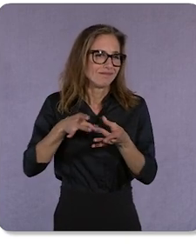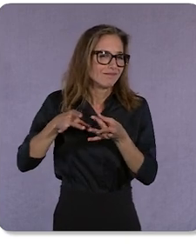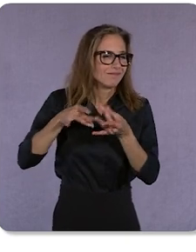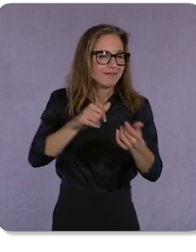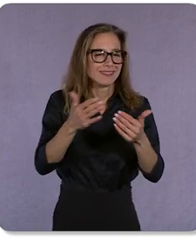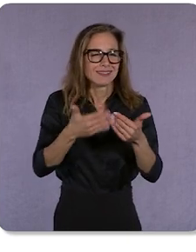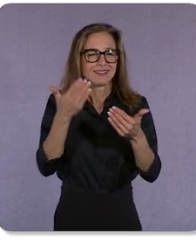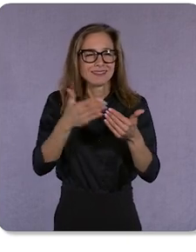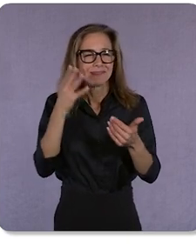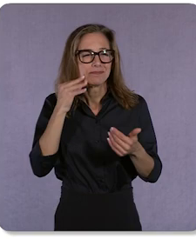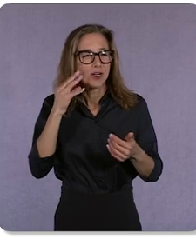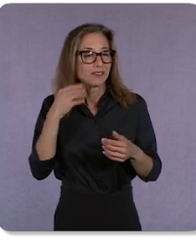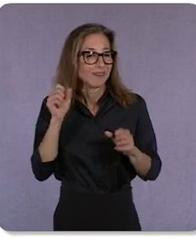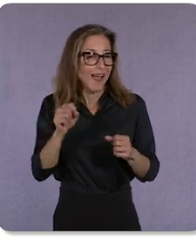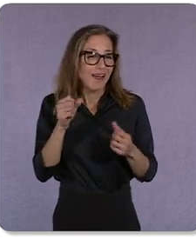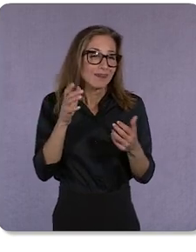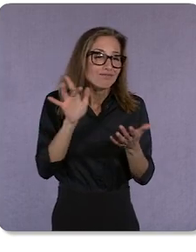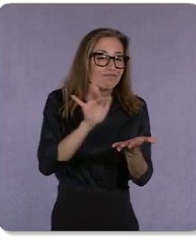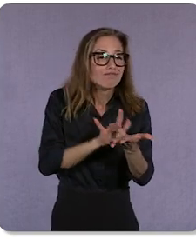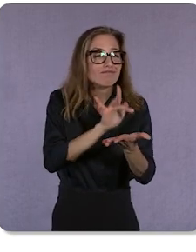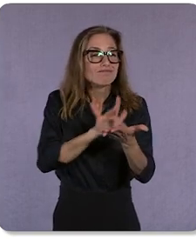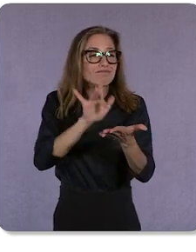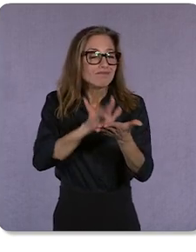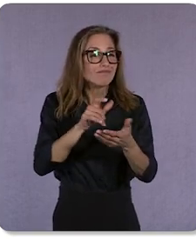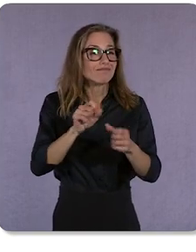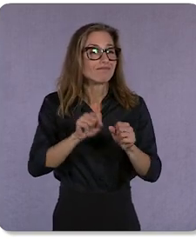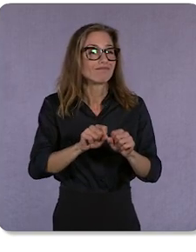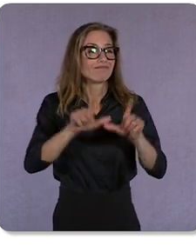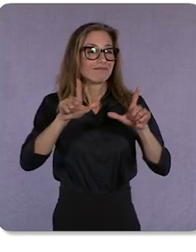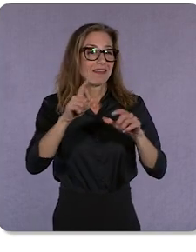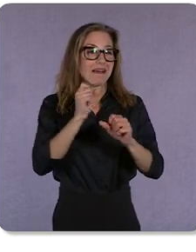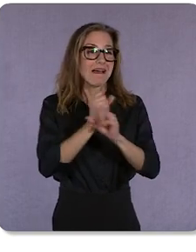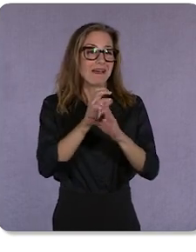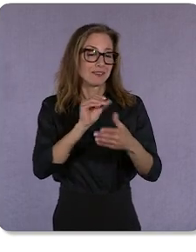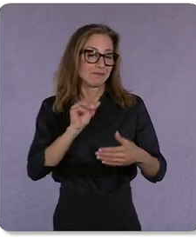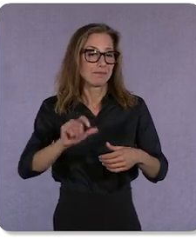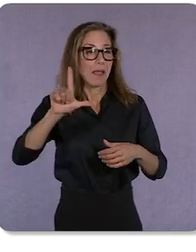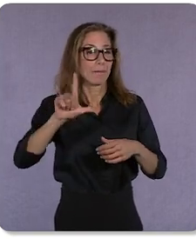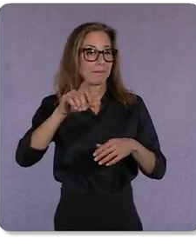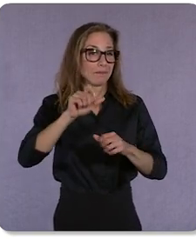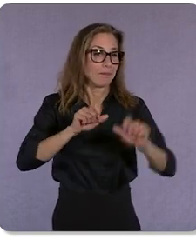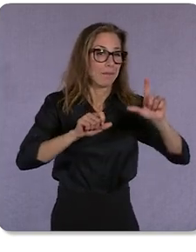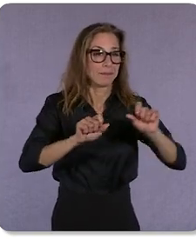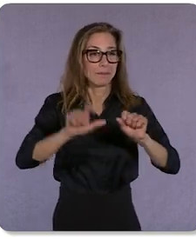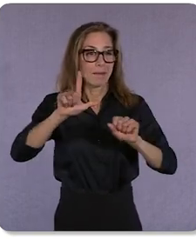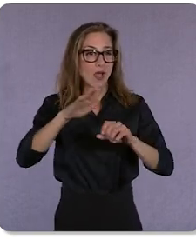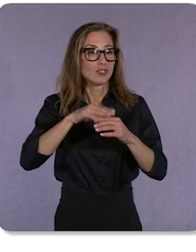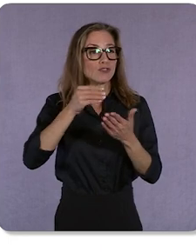just push a button and have my ads populate on the shopping listings, it's been a huge help.